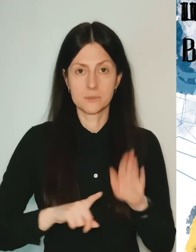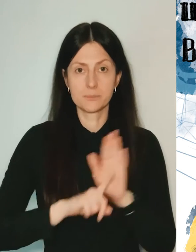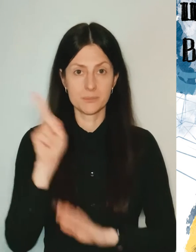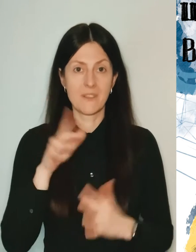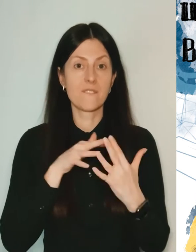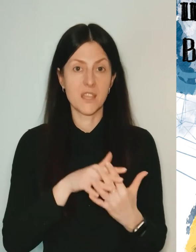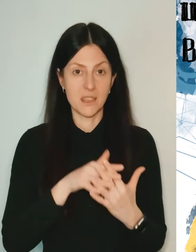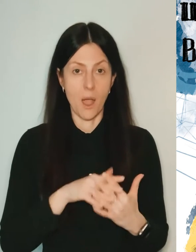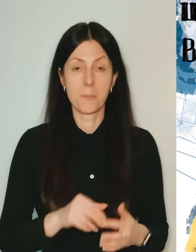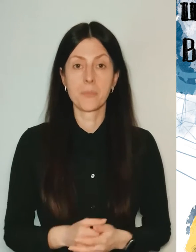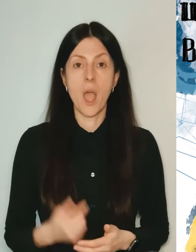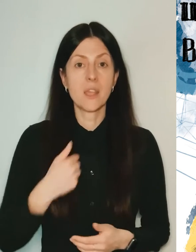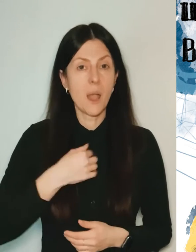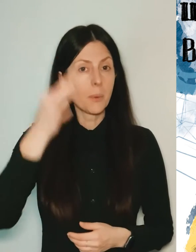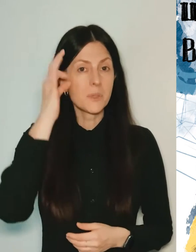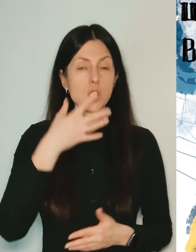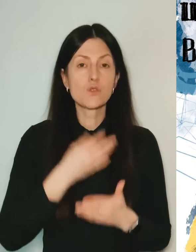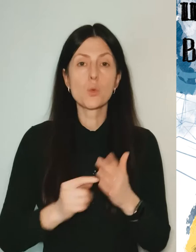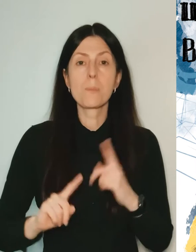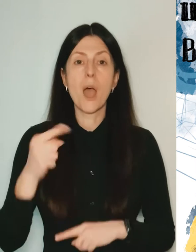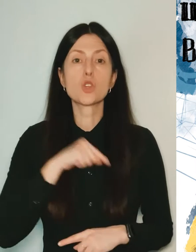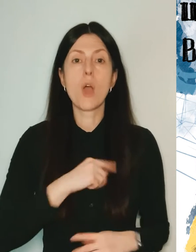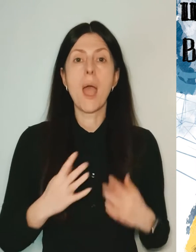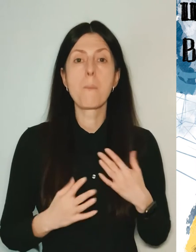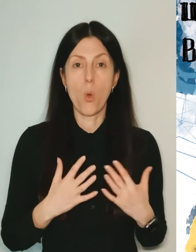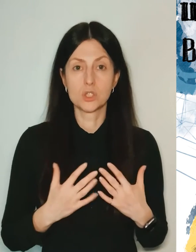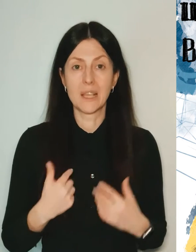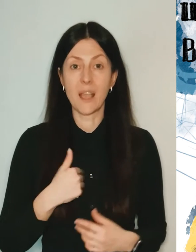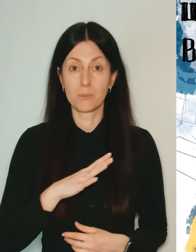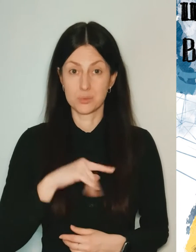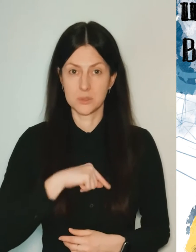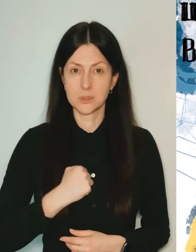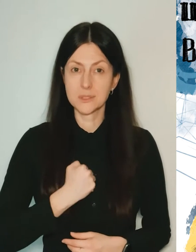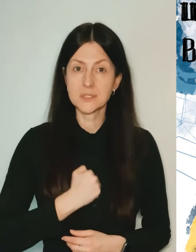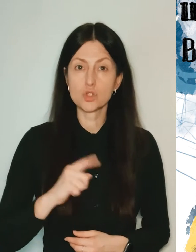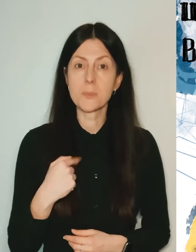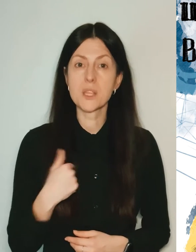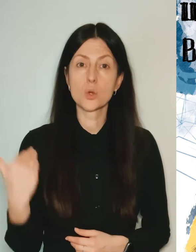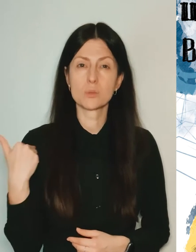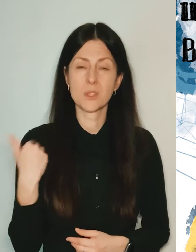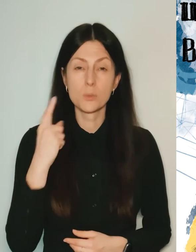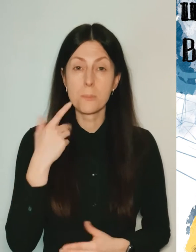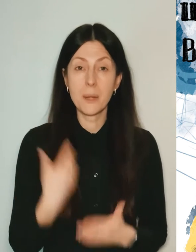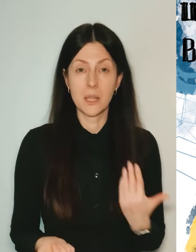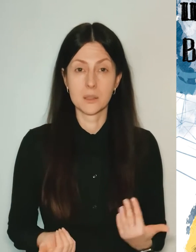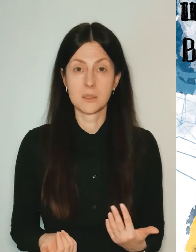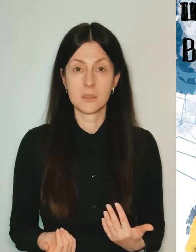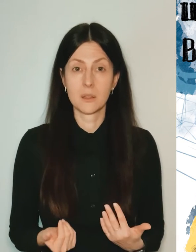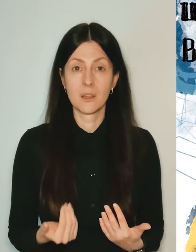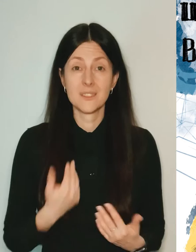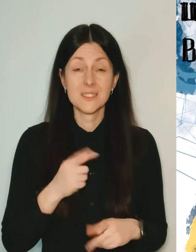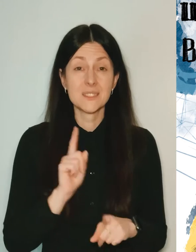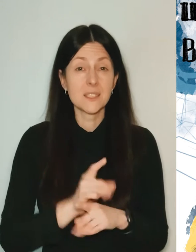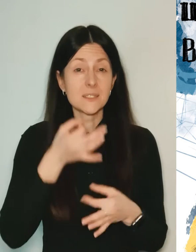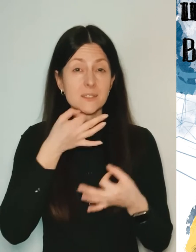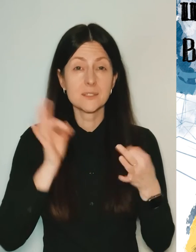I remember my first emotion, I was angry to have been woken up. I thought: damn, I was sleeping so sweetly.